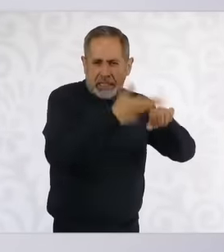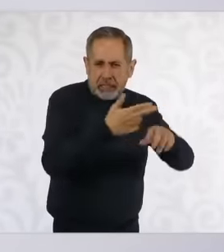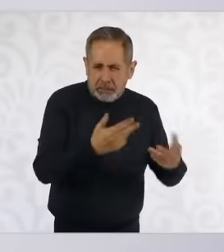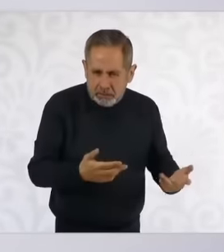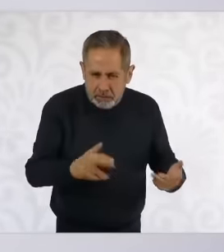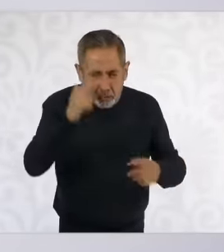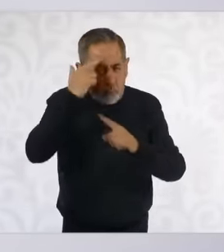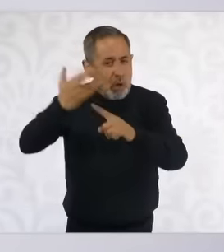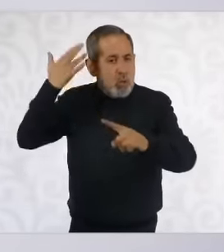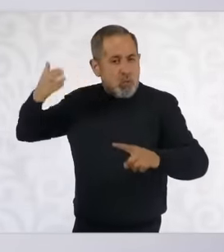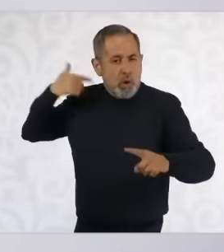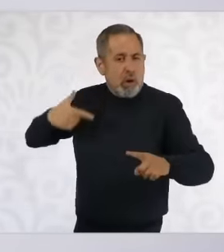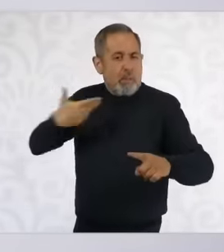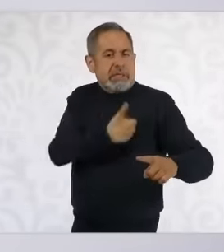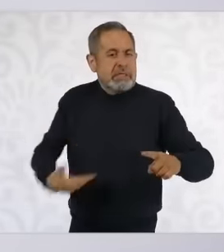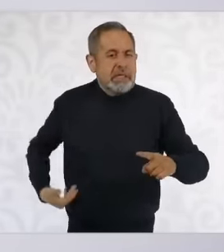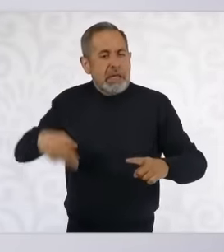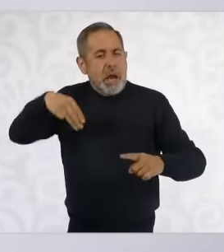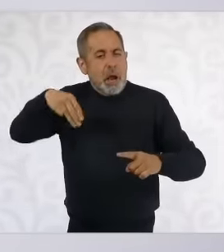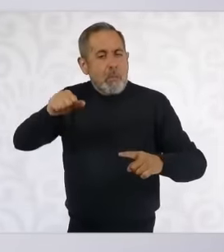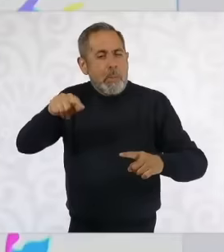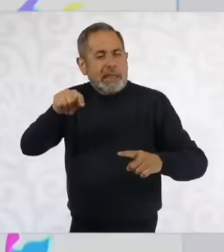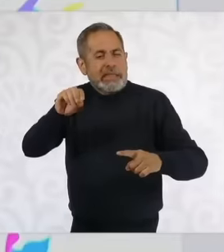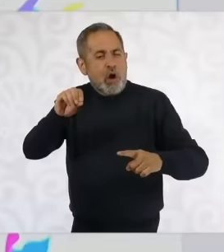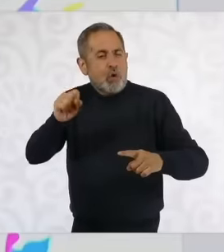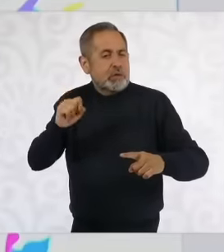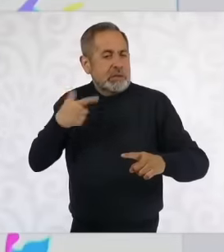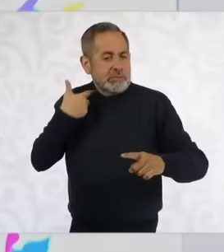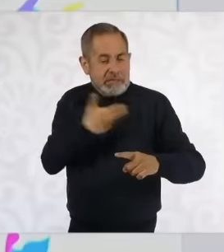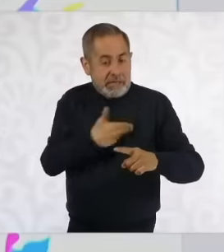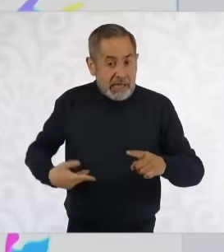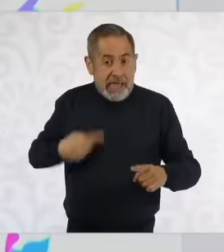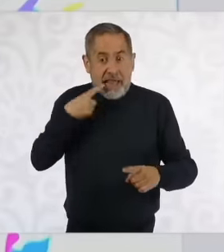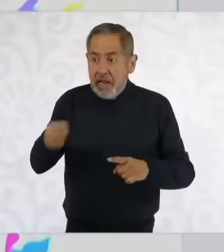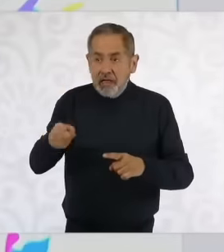in his letter to the people of Mexico when he nationalized the